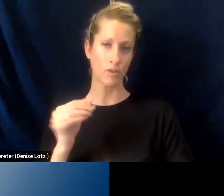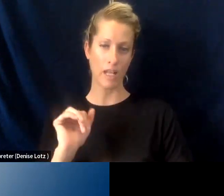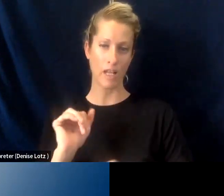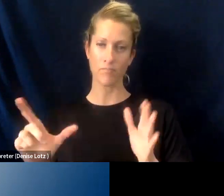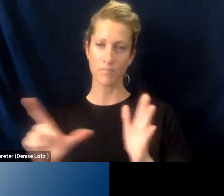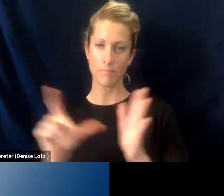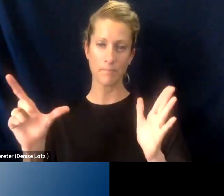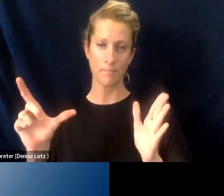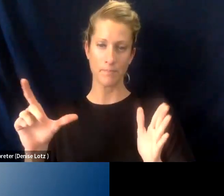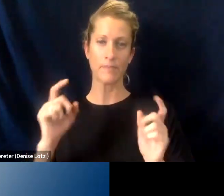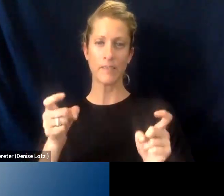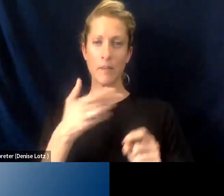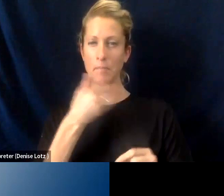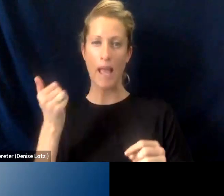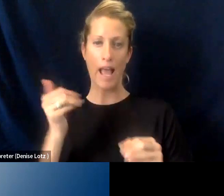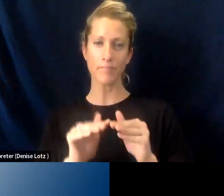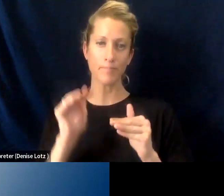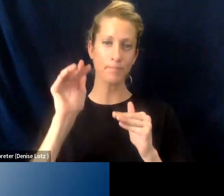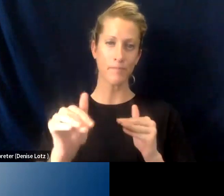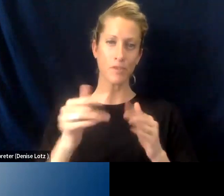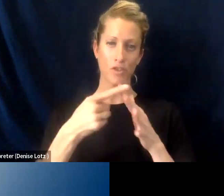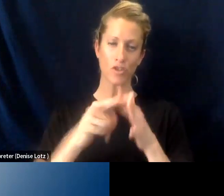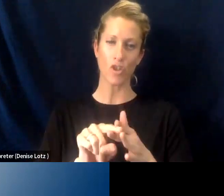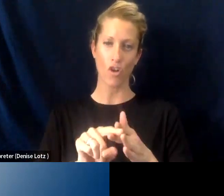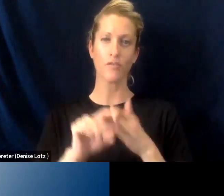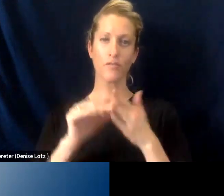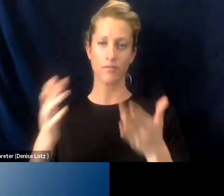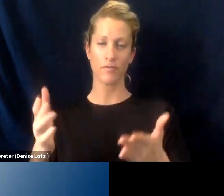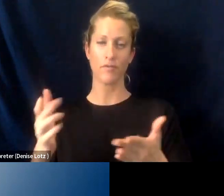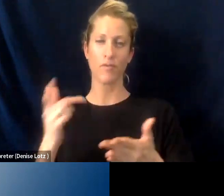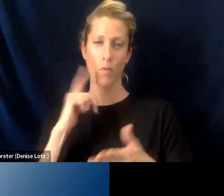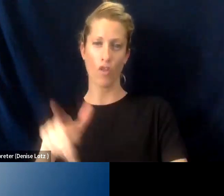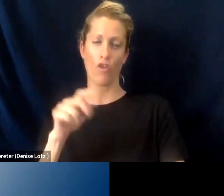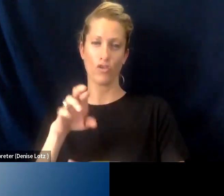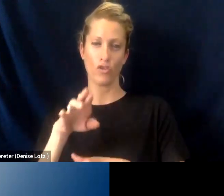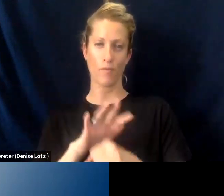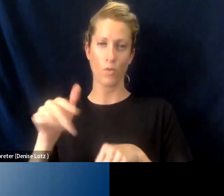them that best foot forward as they enter that long term full time job market significant.